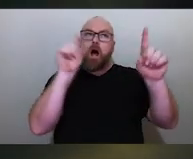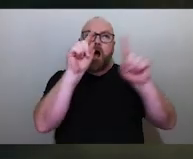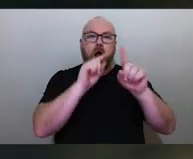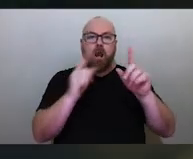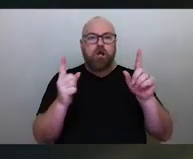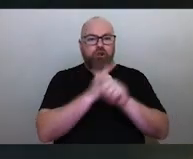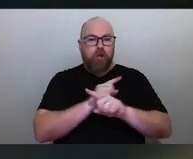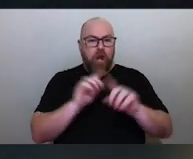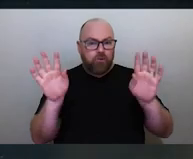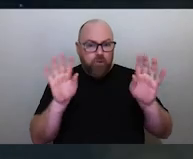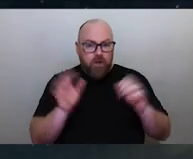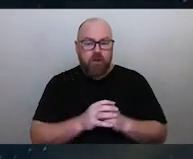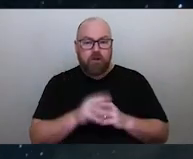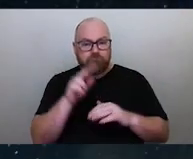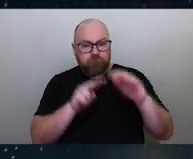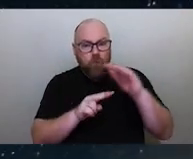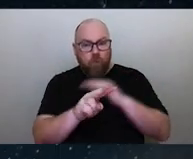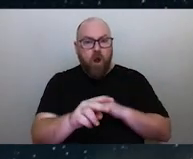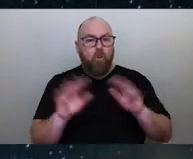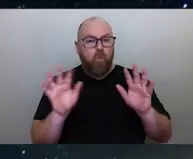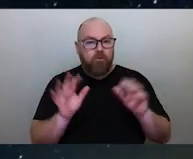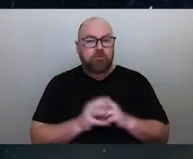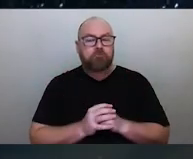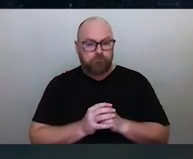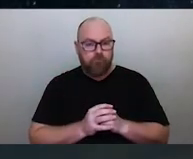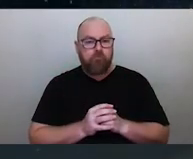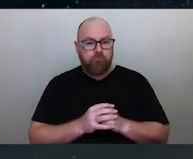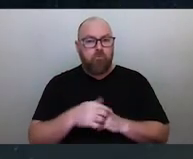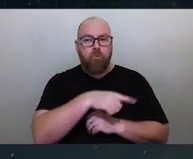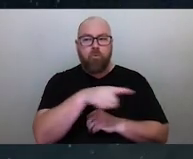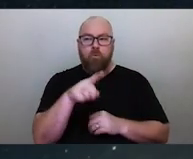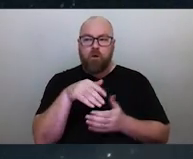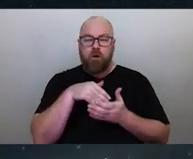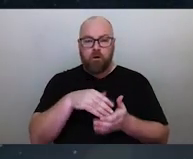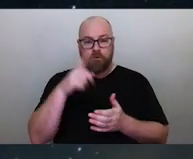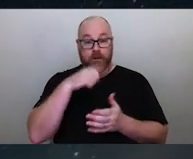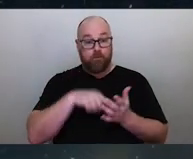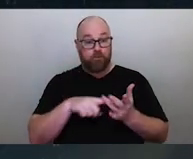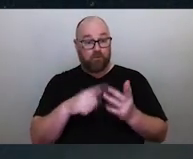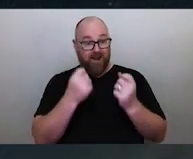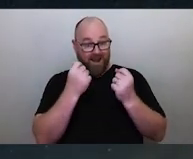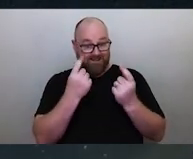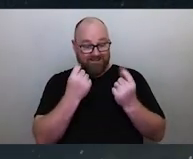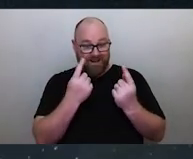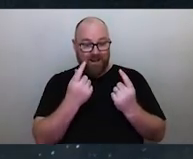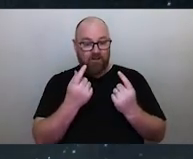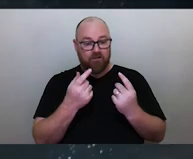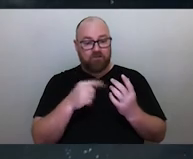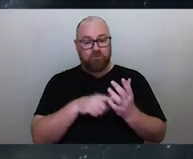forecasting weather all these things help people understand how to live and thrive and their environment.